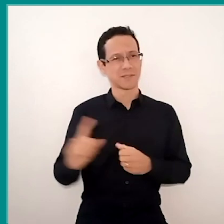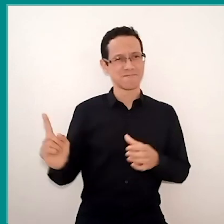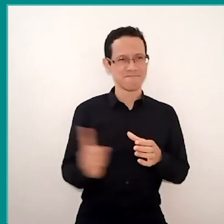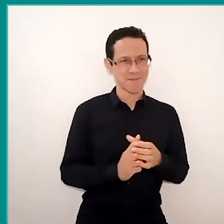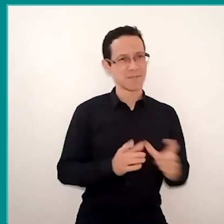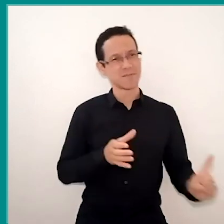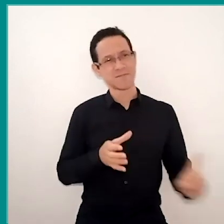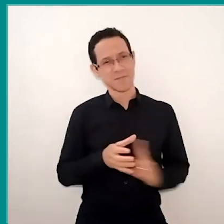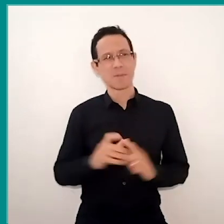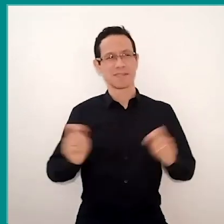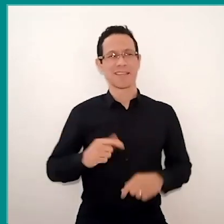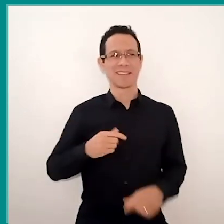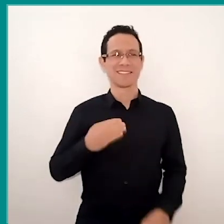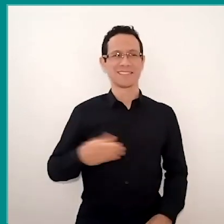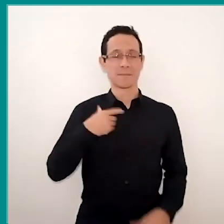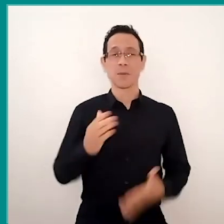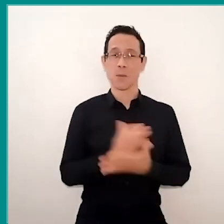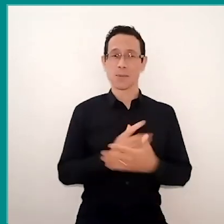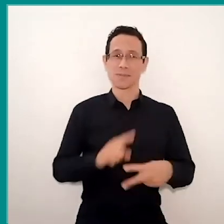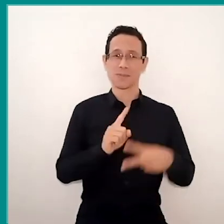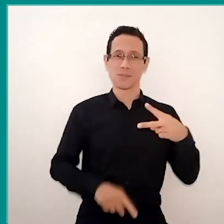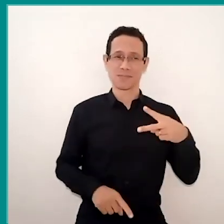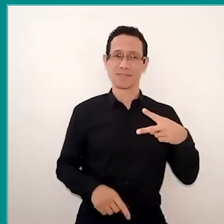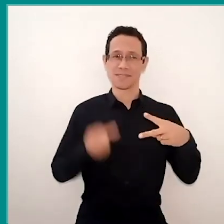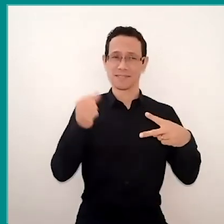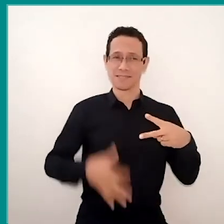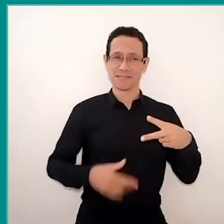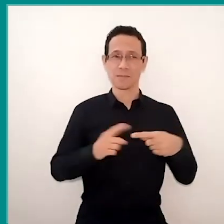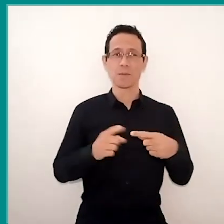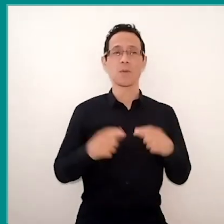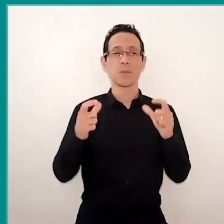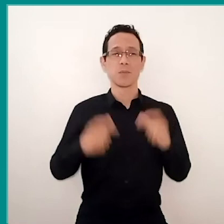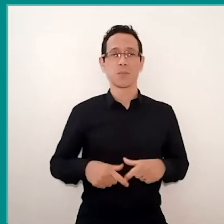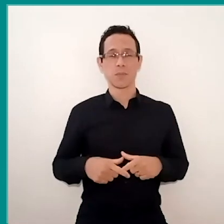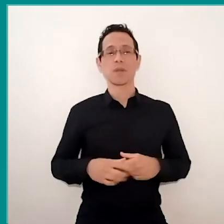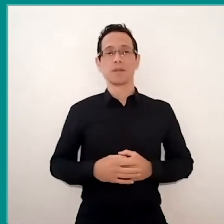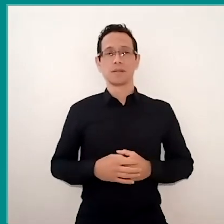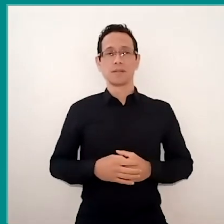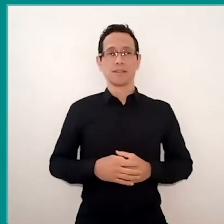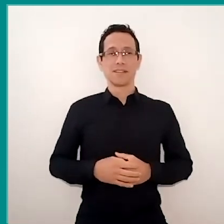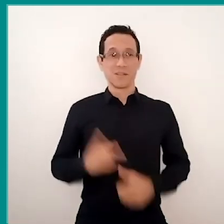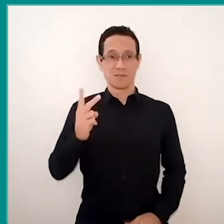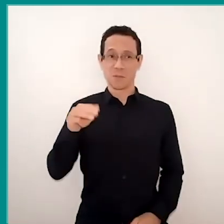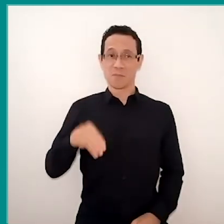I will report only two. A unit of form… Two minutes? Voluntarily,